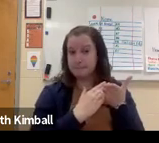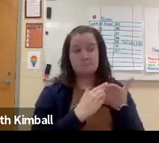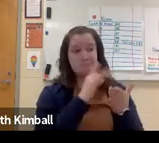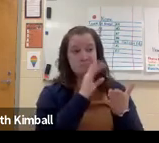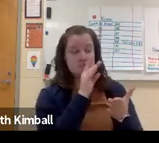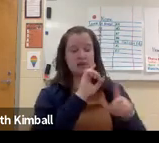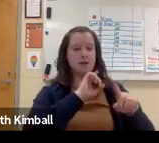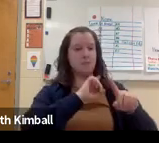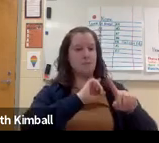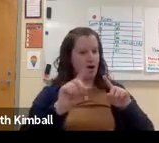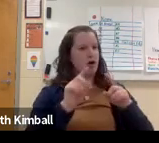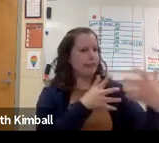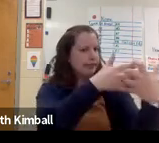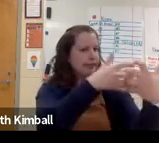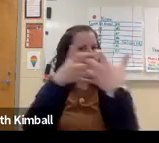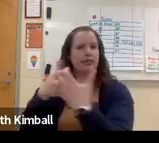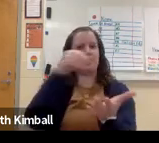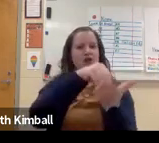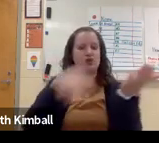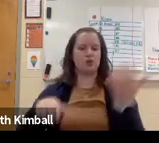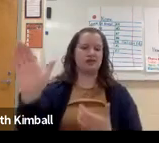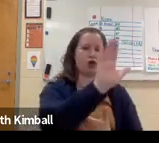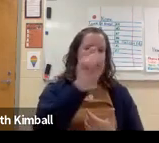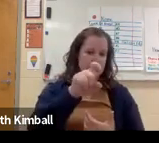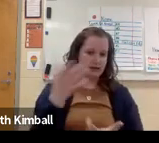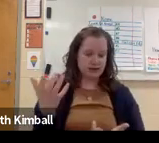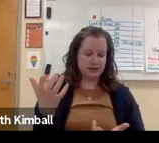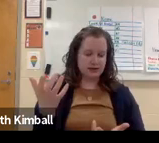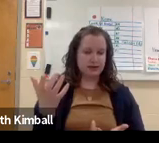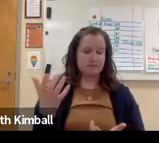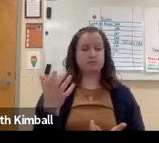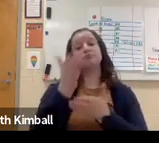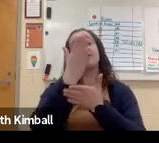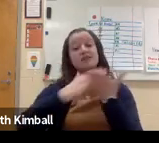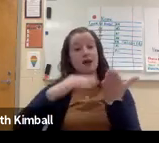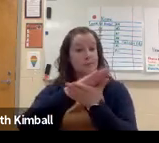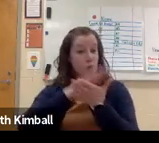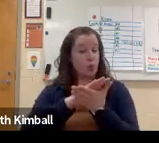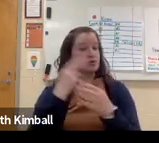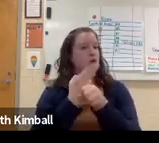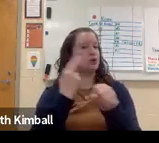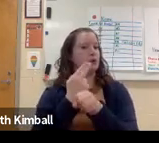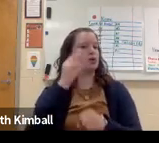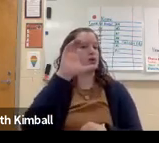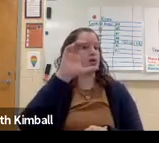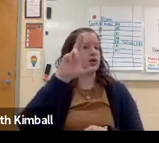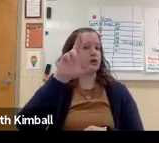And that works for them. However, those accommodations are made to meet the needs of the student.